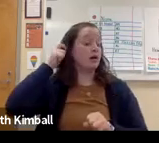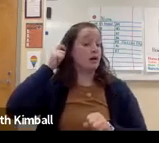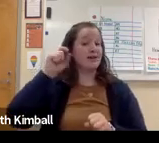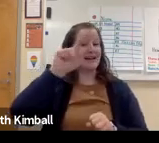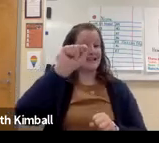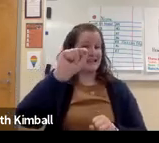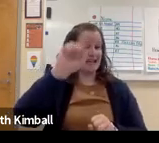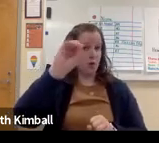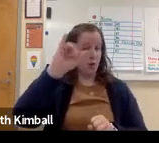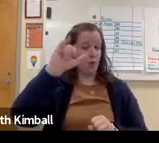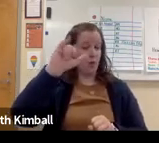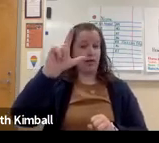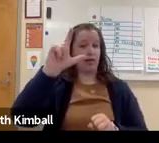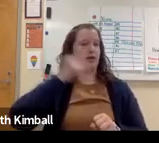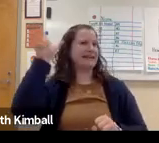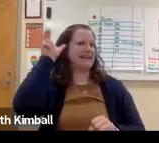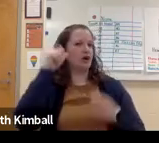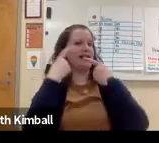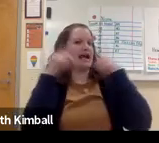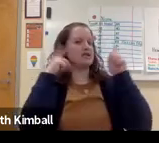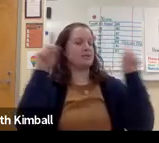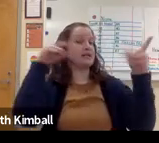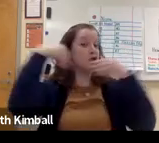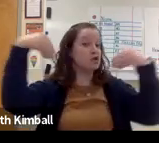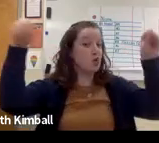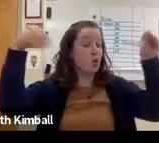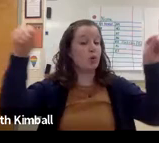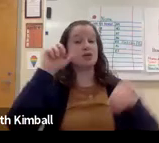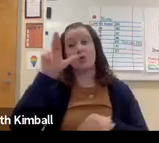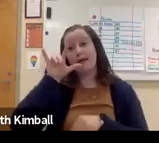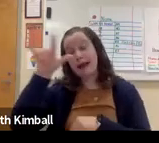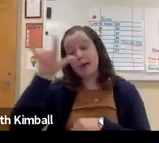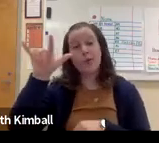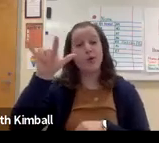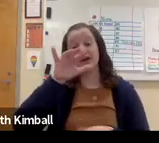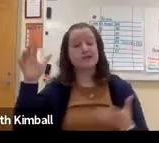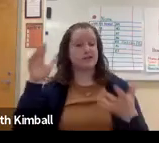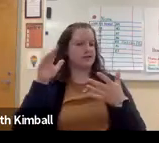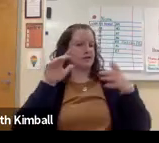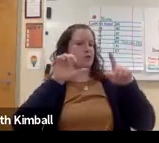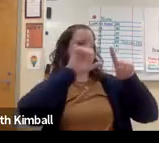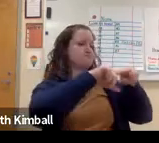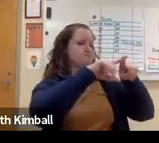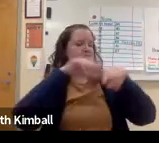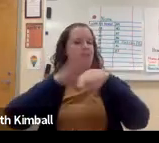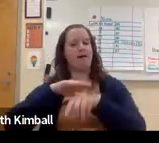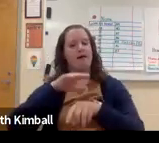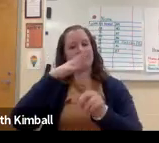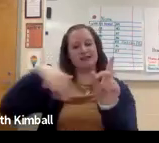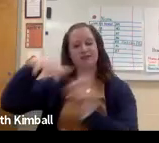directly through my own hearing aids. I can listen to announcements in the airport